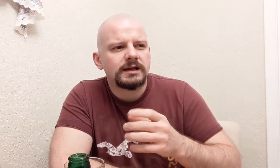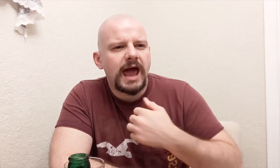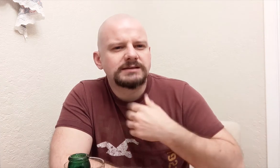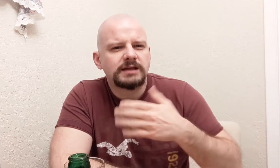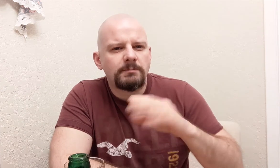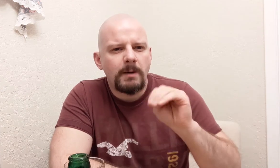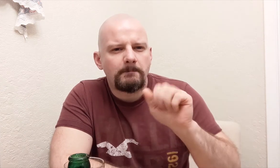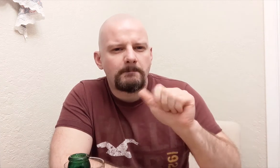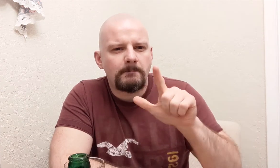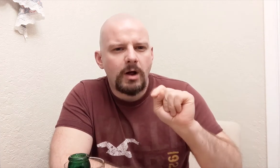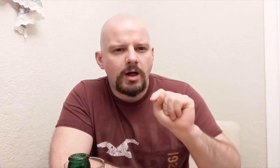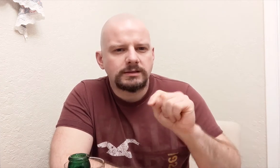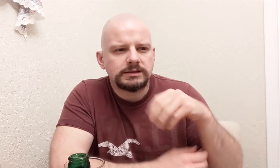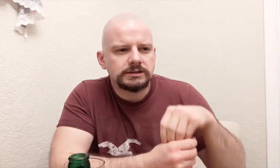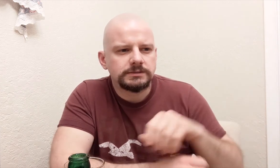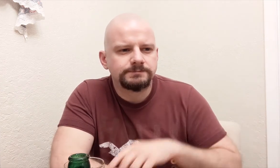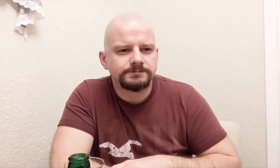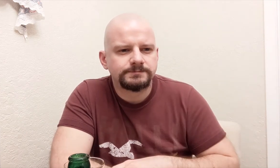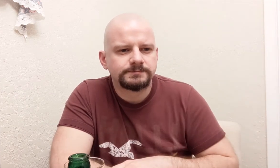It has some malt in it.